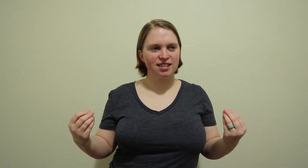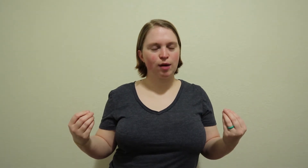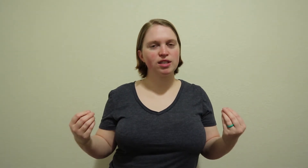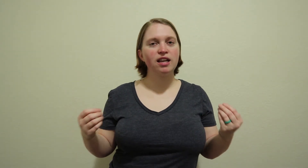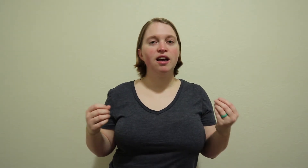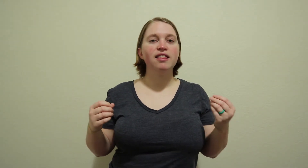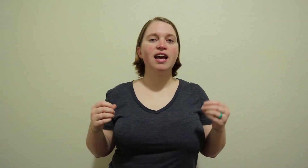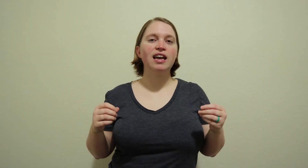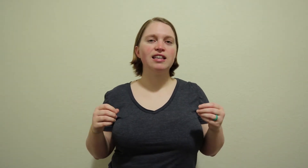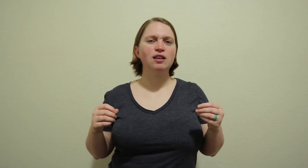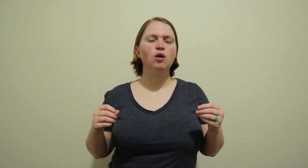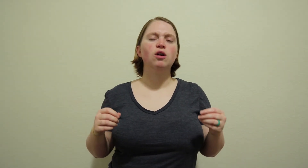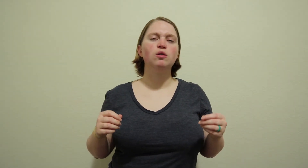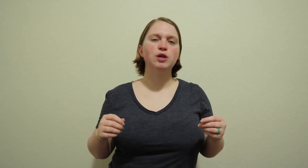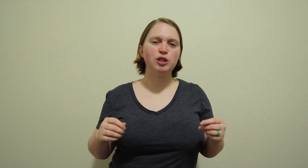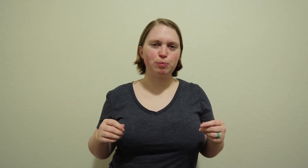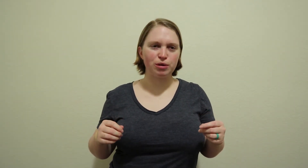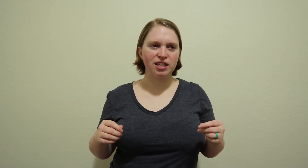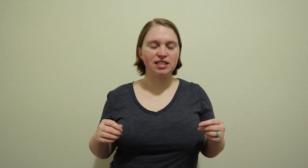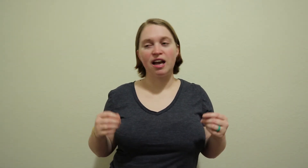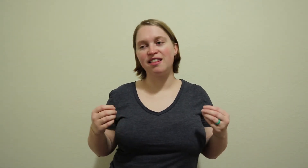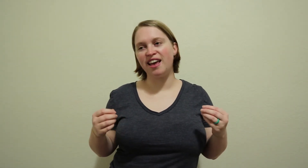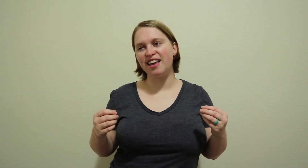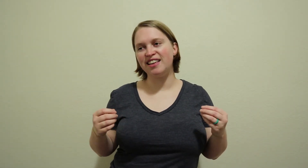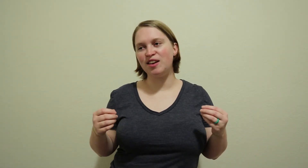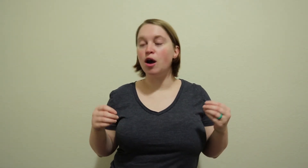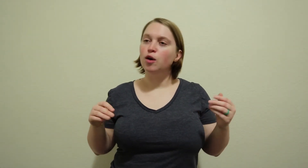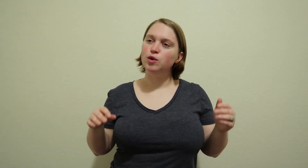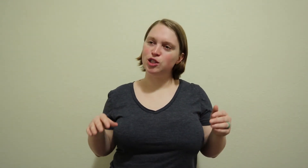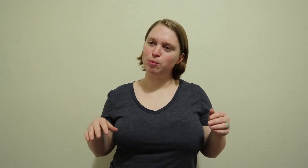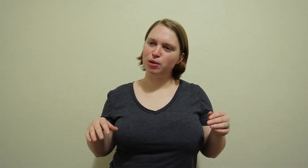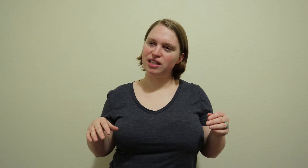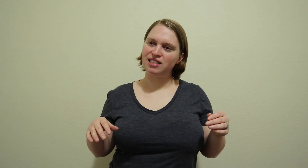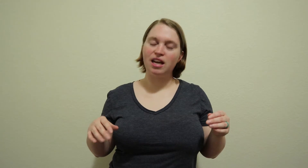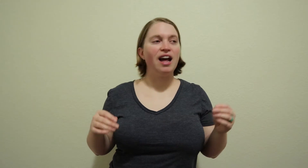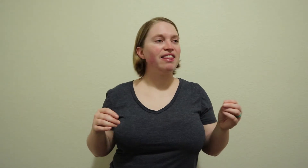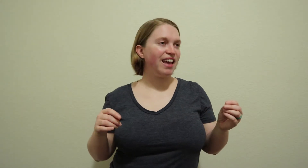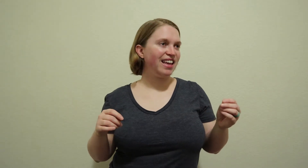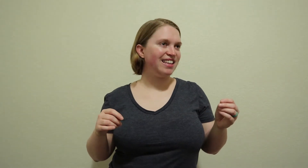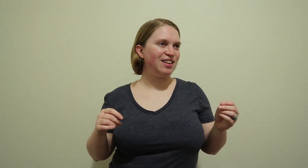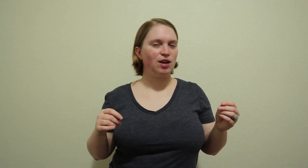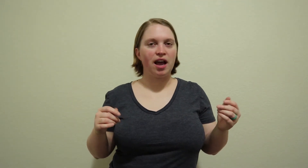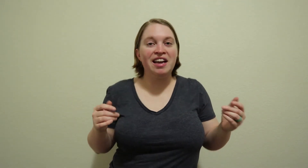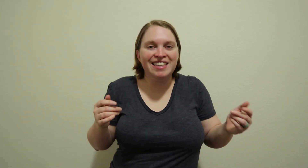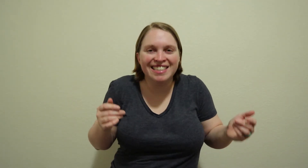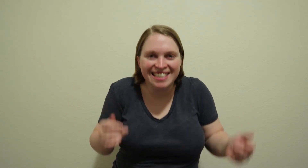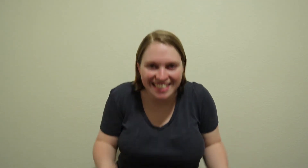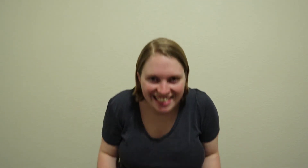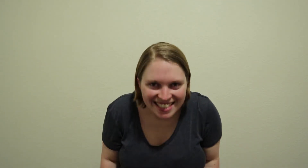I was like thank you or would you please thank you would you please thank you :laughing: